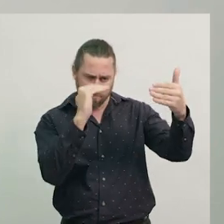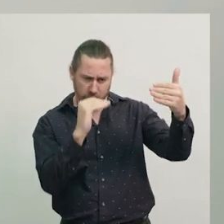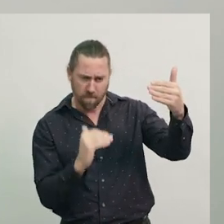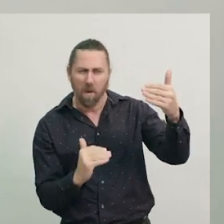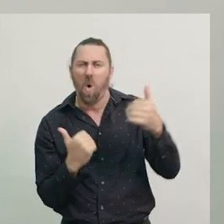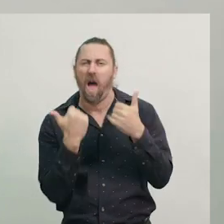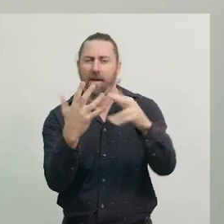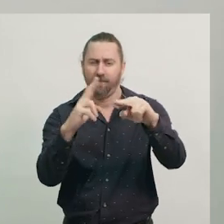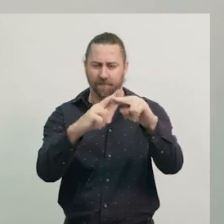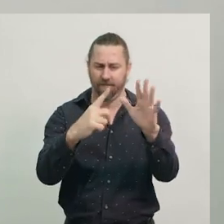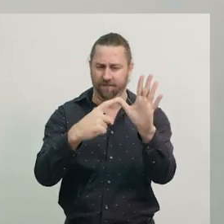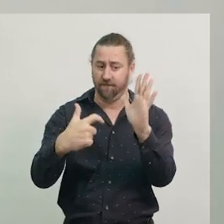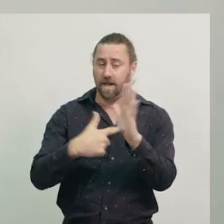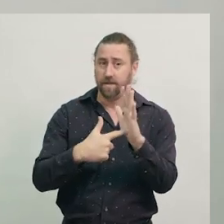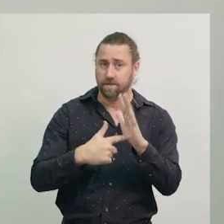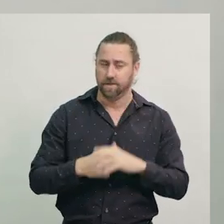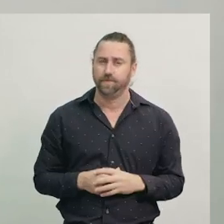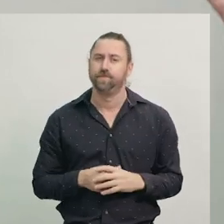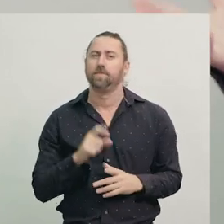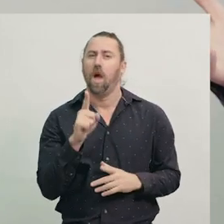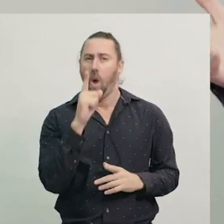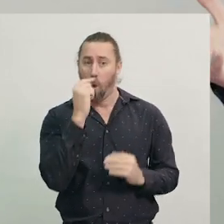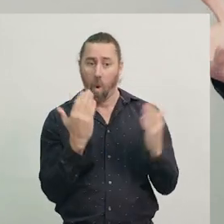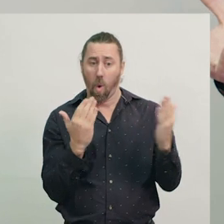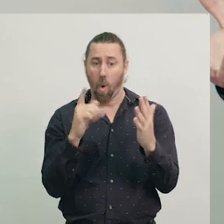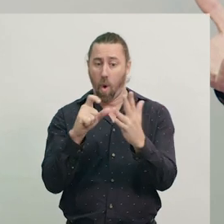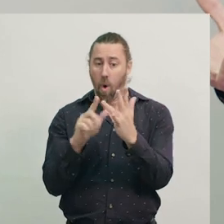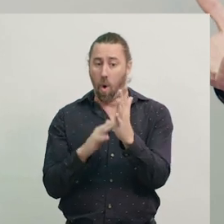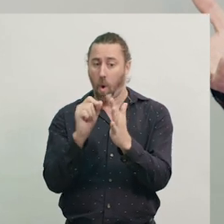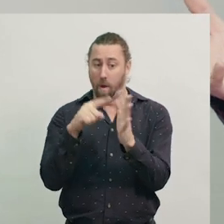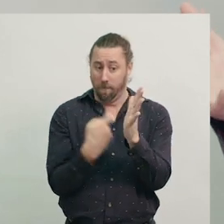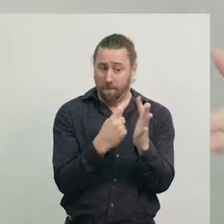One way we can do this is by comparing and contrasting two things.